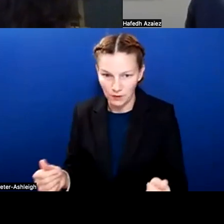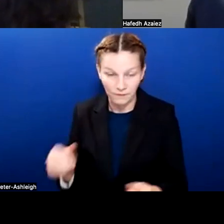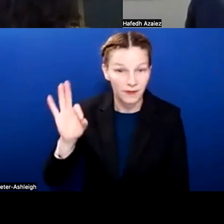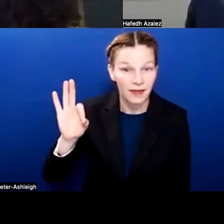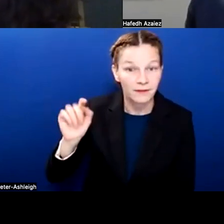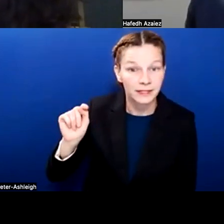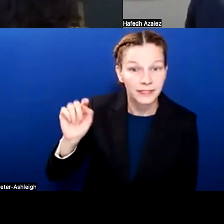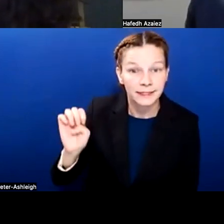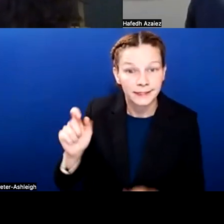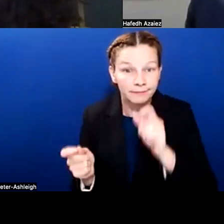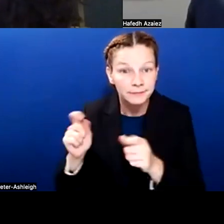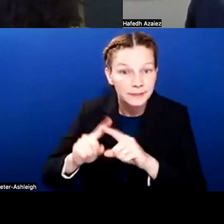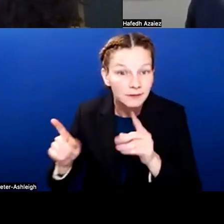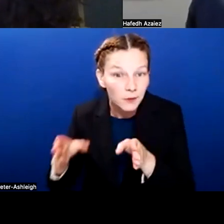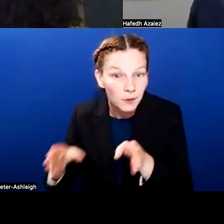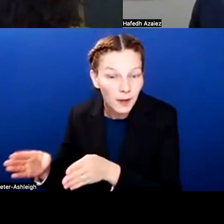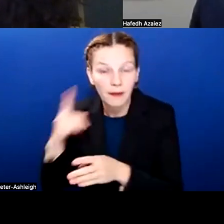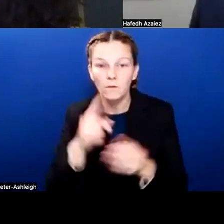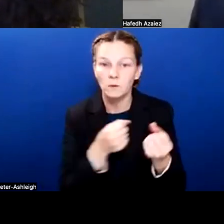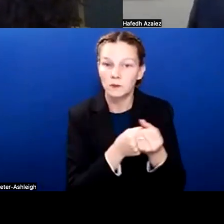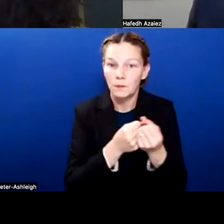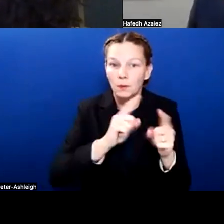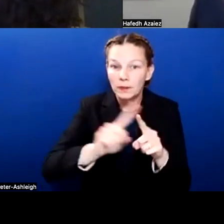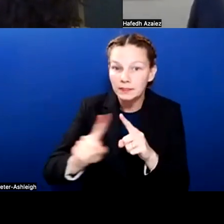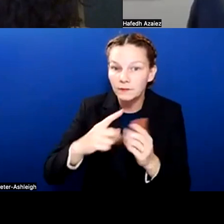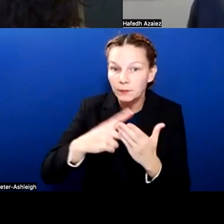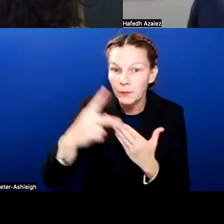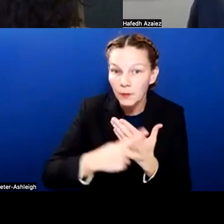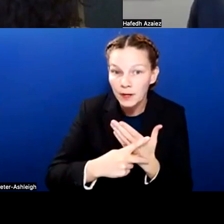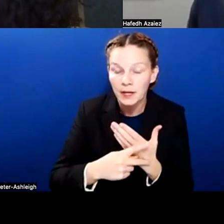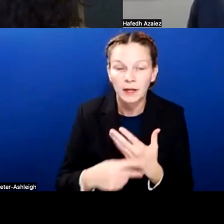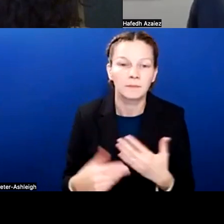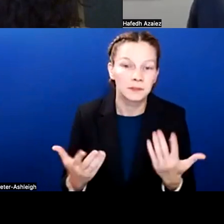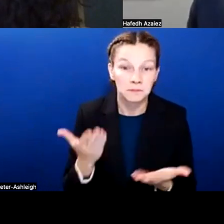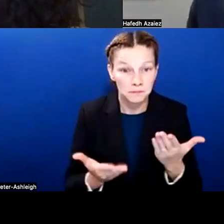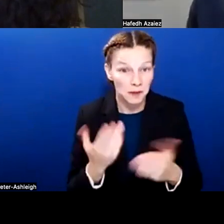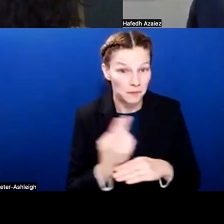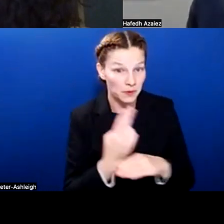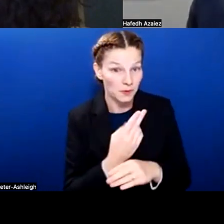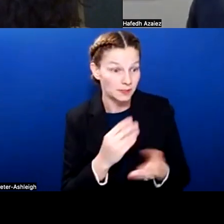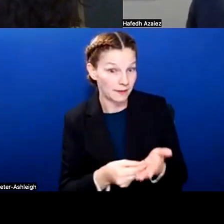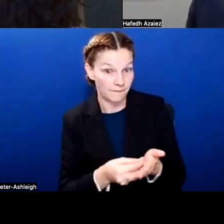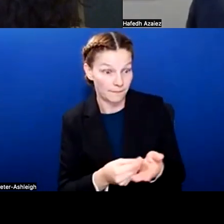to support different programs. But sometimes it's maybe using the funding we have at our campus in a different way also to help support.